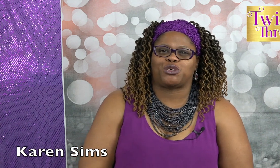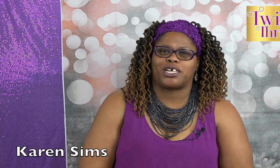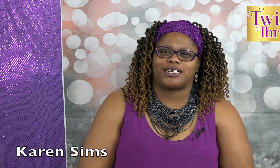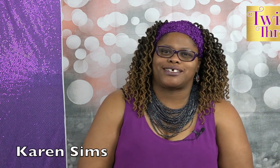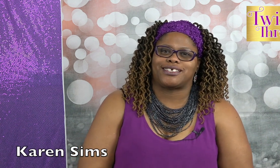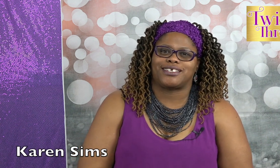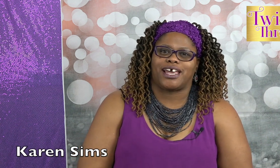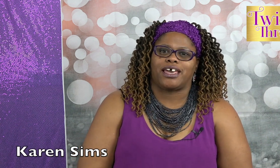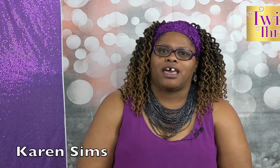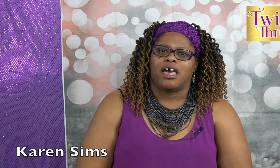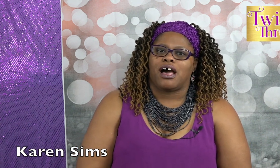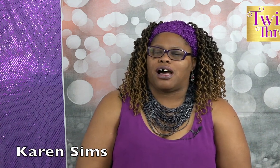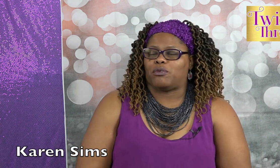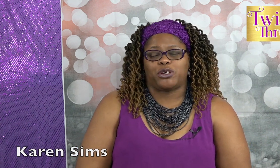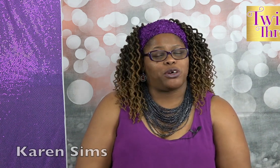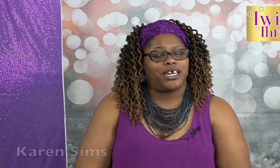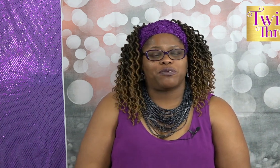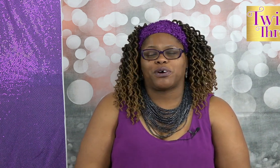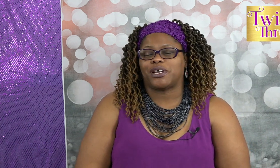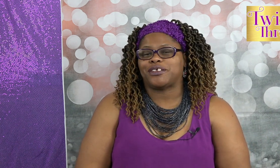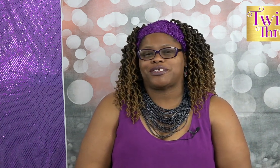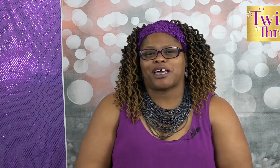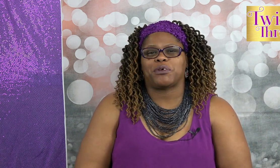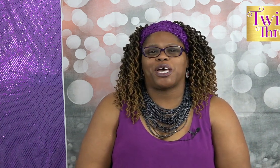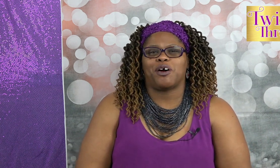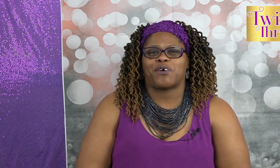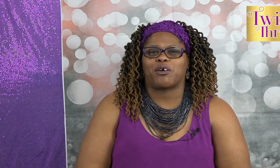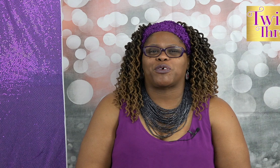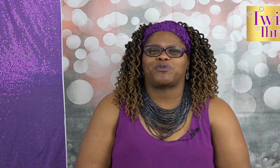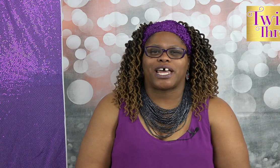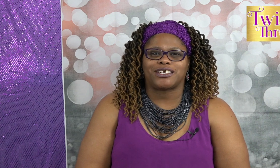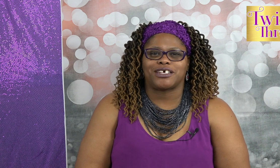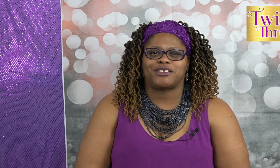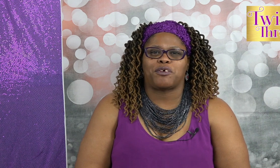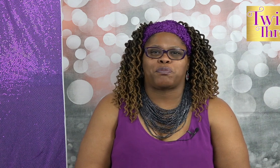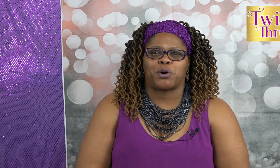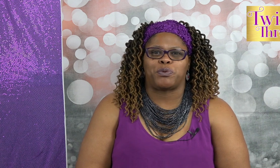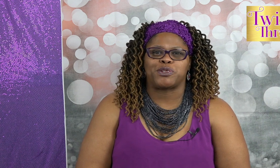joining us today we're here for another segment of our reflections of purpose